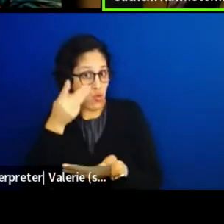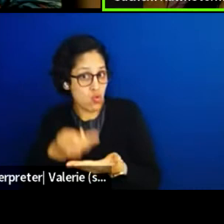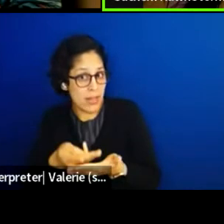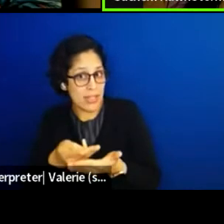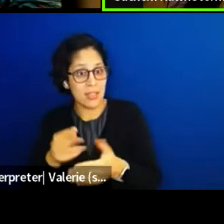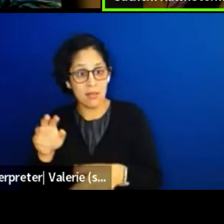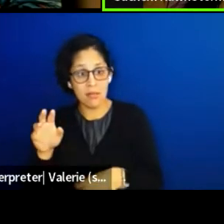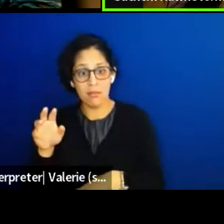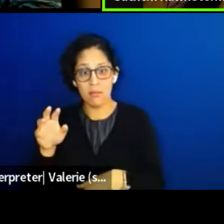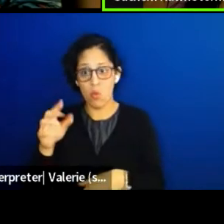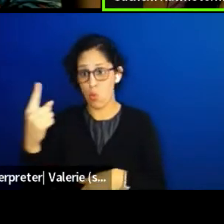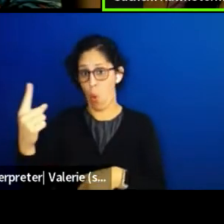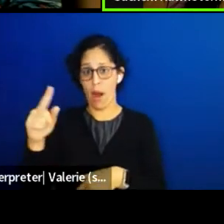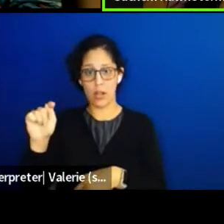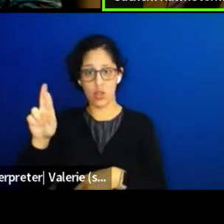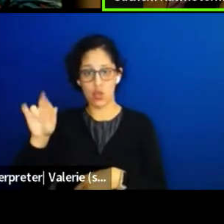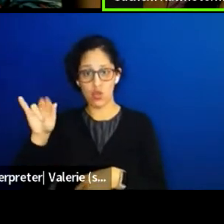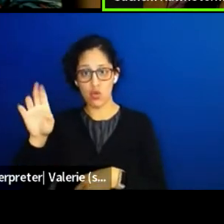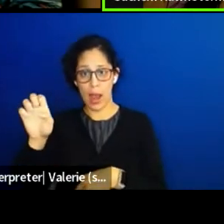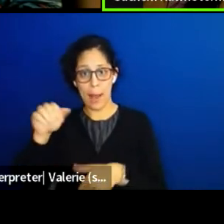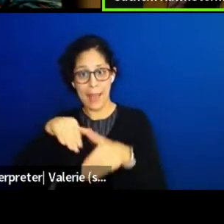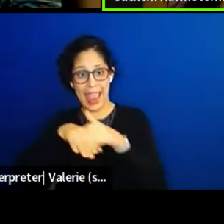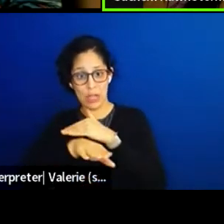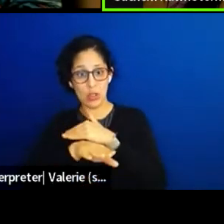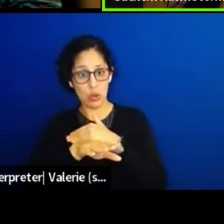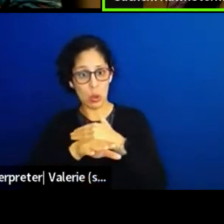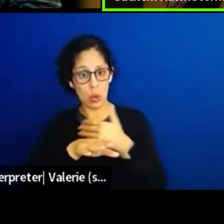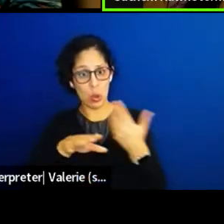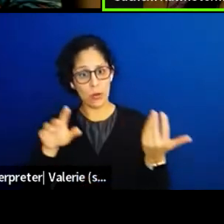have to come out into Turbica and get support.